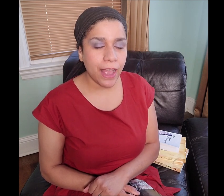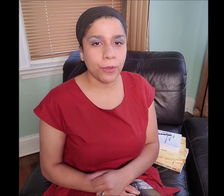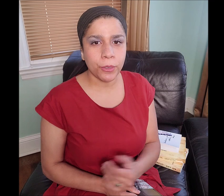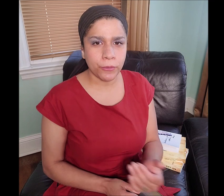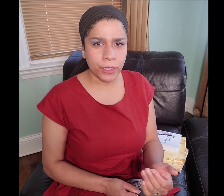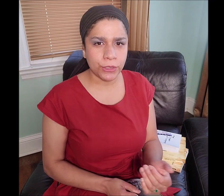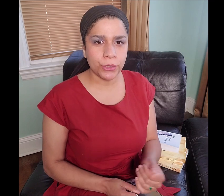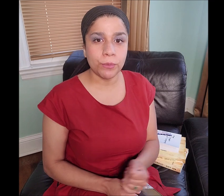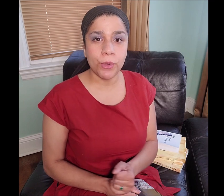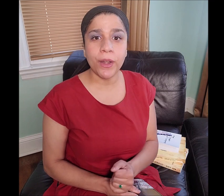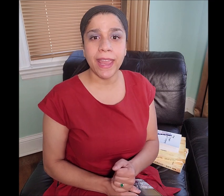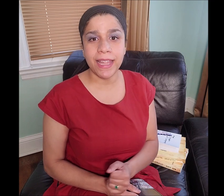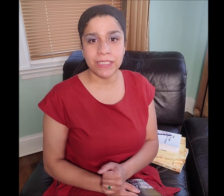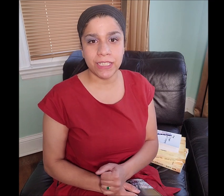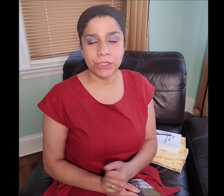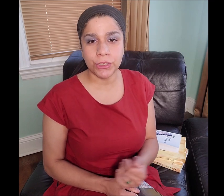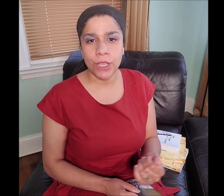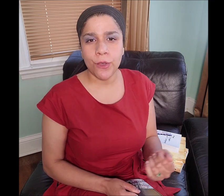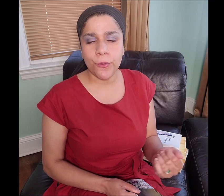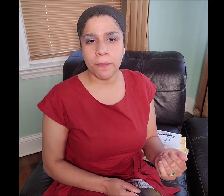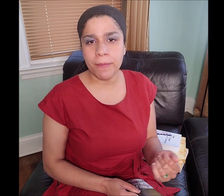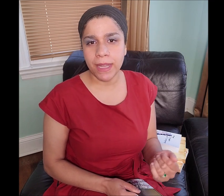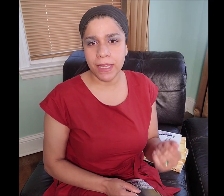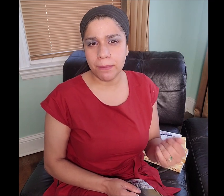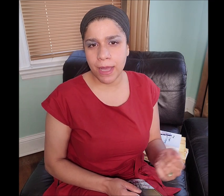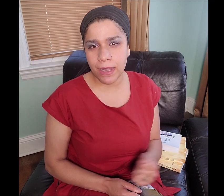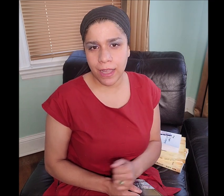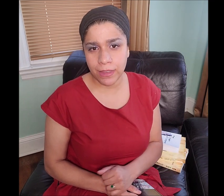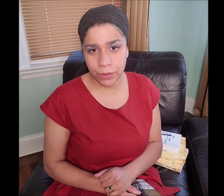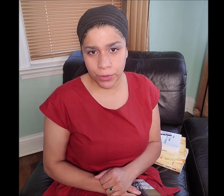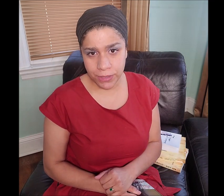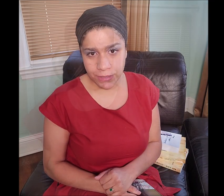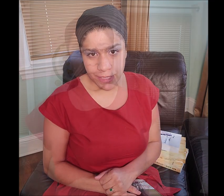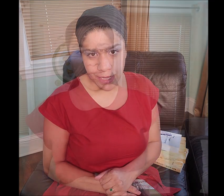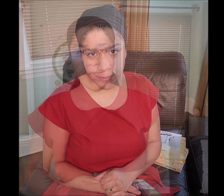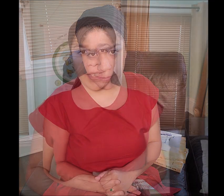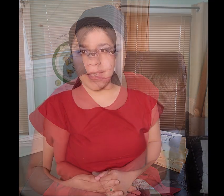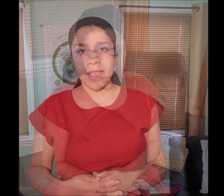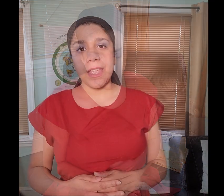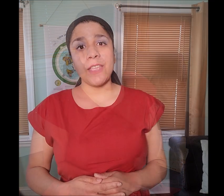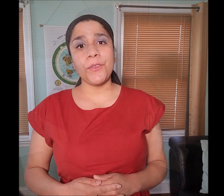I will reveal to you more hand gestures for many Manakahthey 𐤌𐤍𐤇𐤕𐤉 words today.